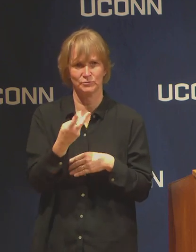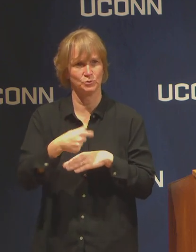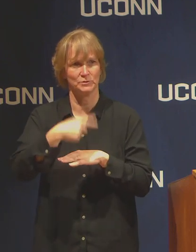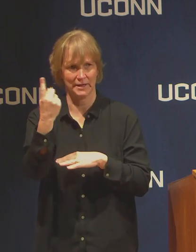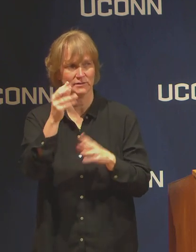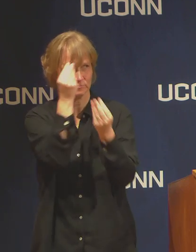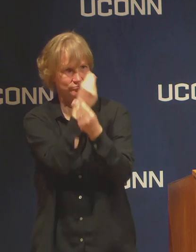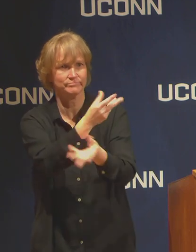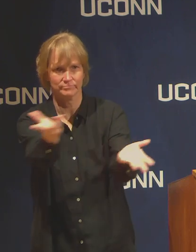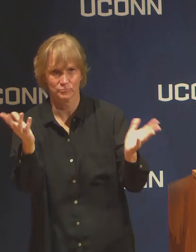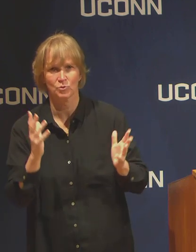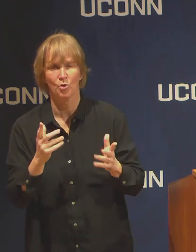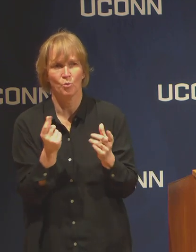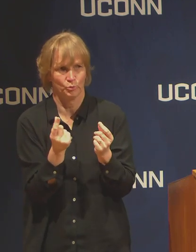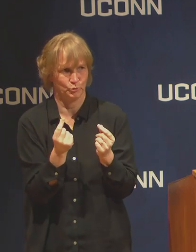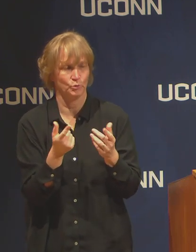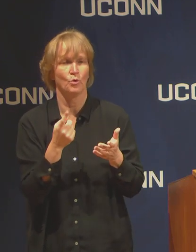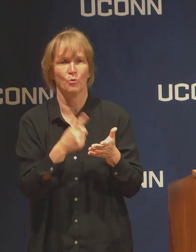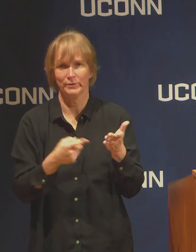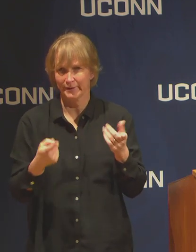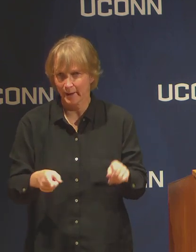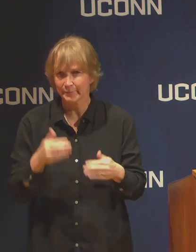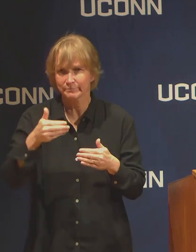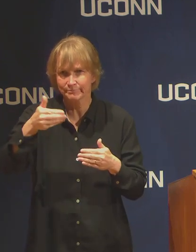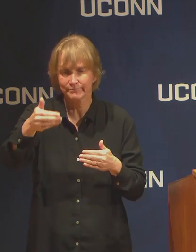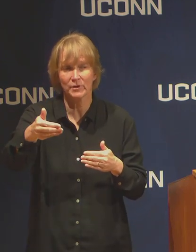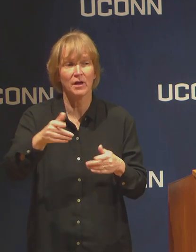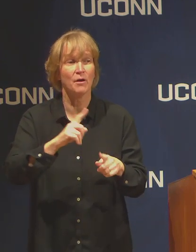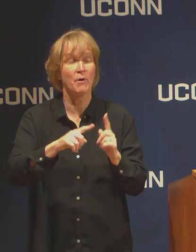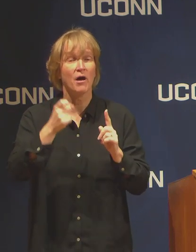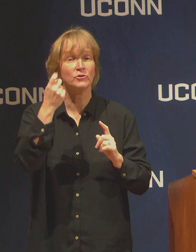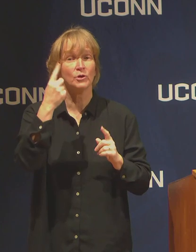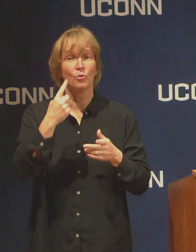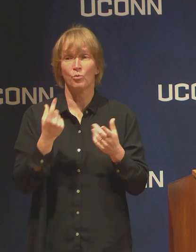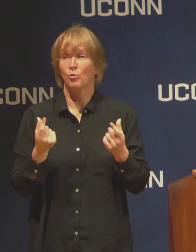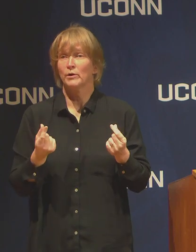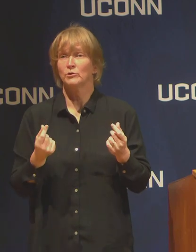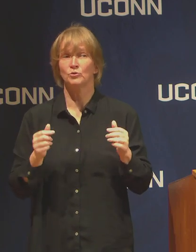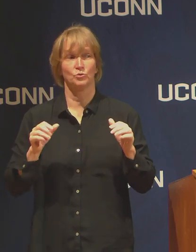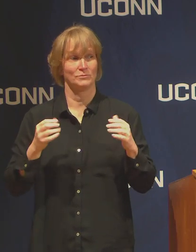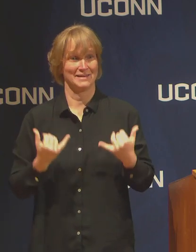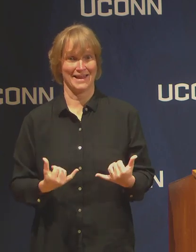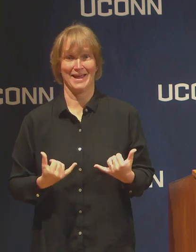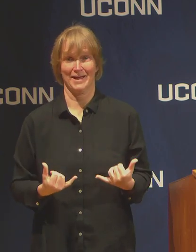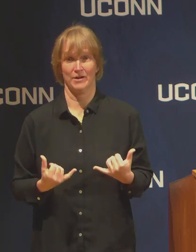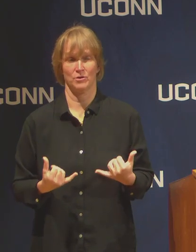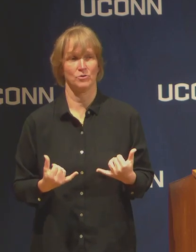now before you receive that message. First, students currently living